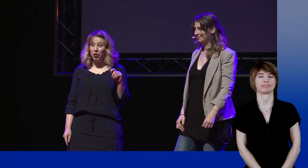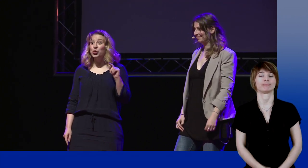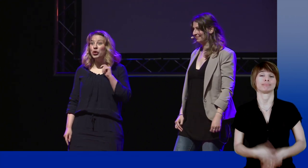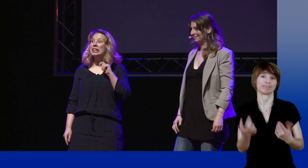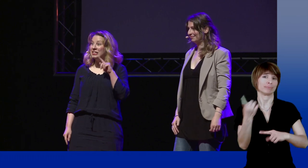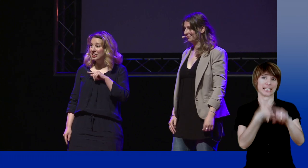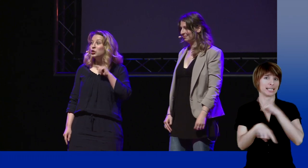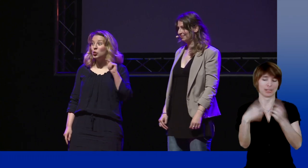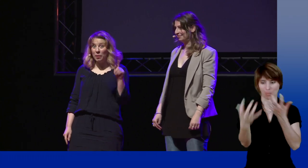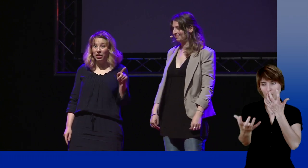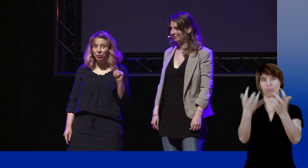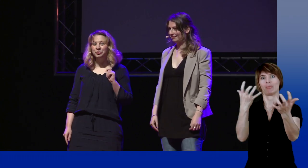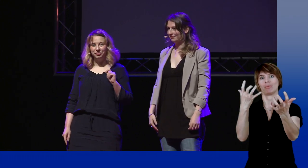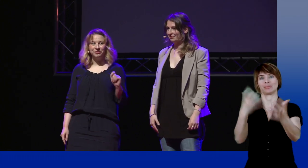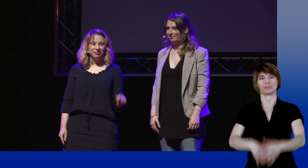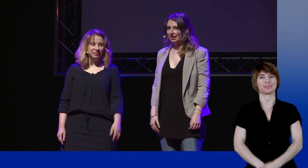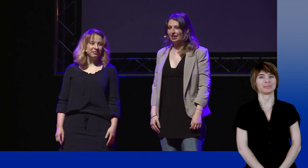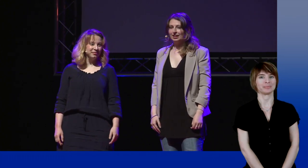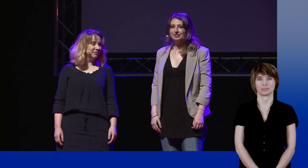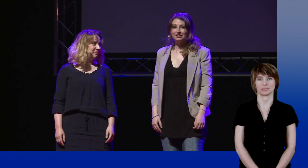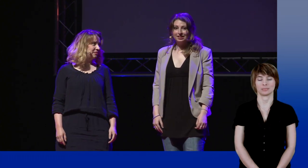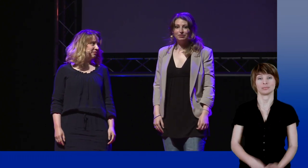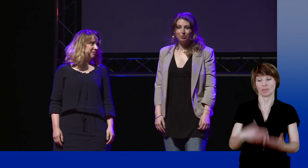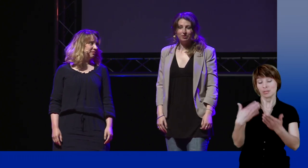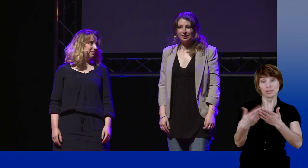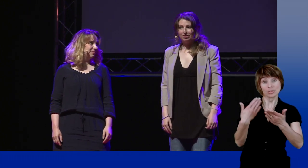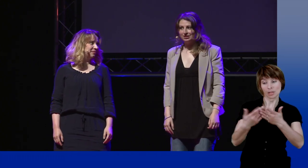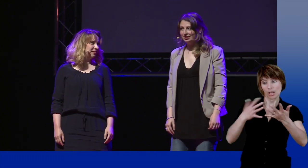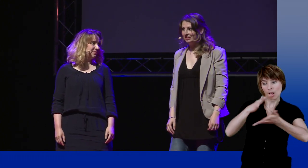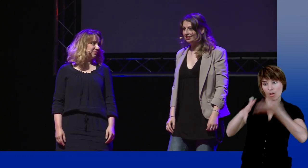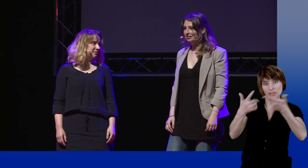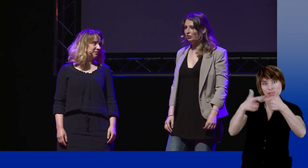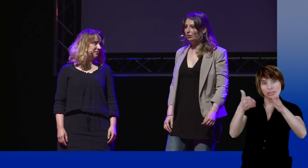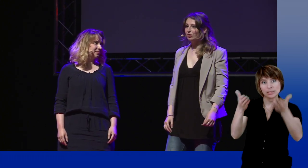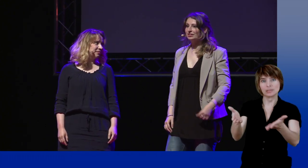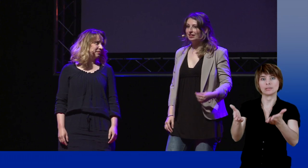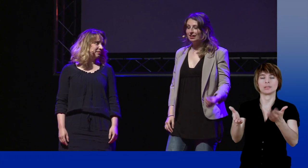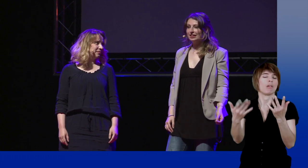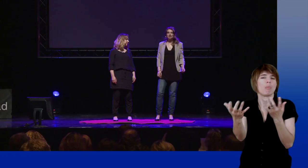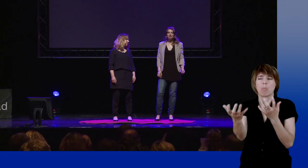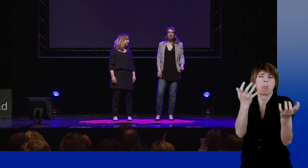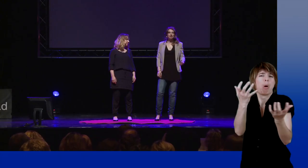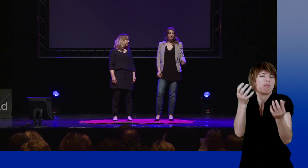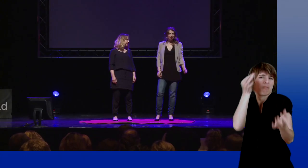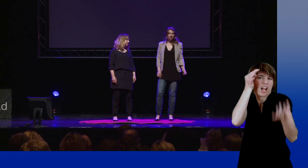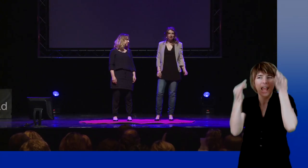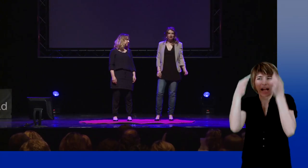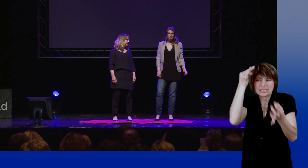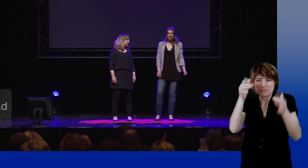So signs express things. That's what's interesting with sign language. It is a very reactive and inventive language.